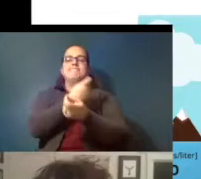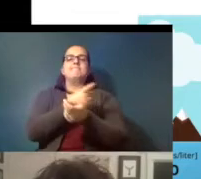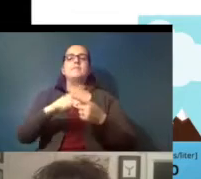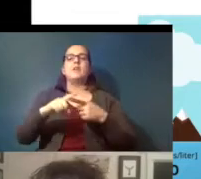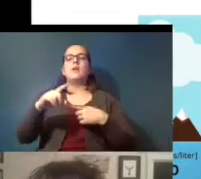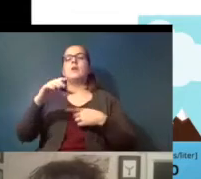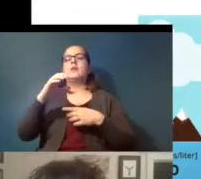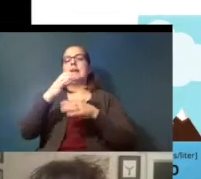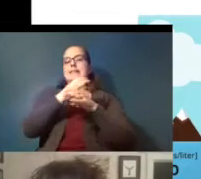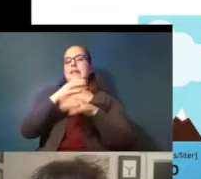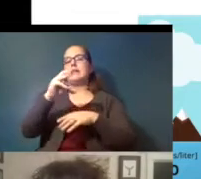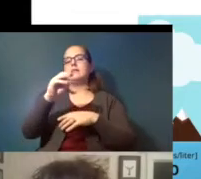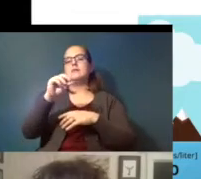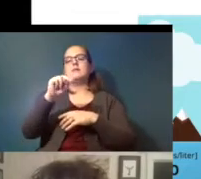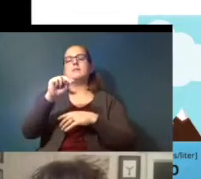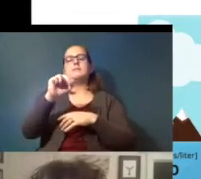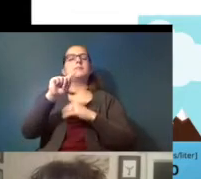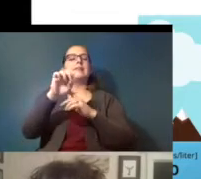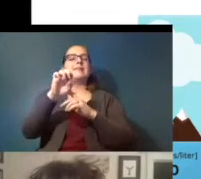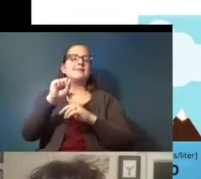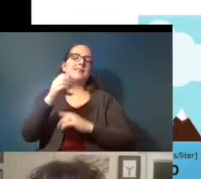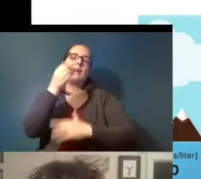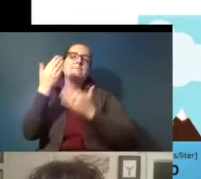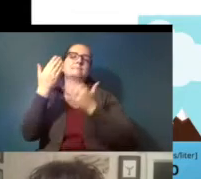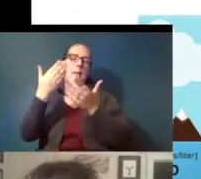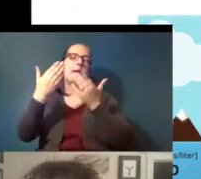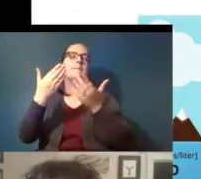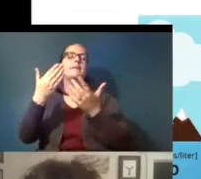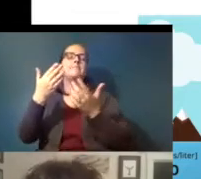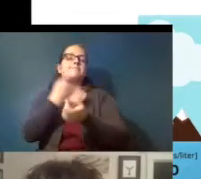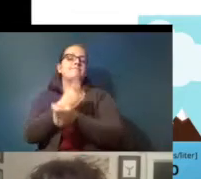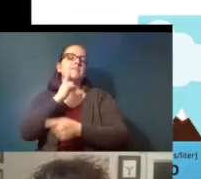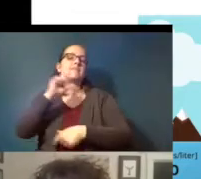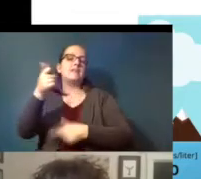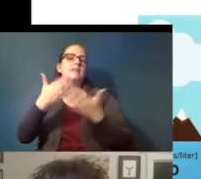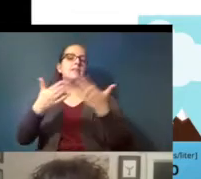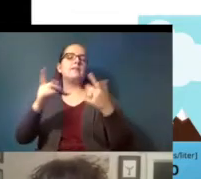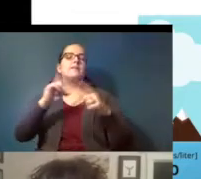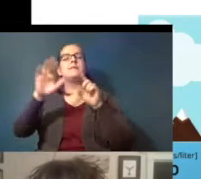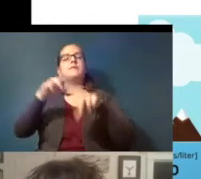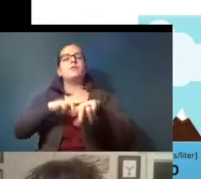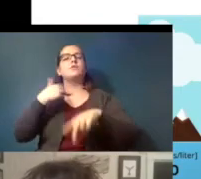toxic to other things as well but of course we're most worried about the salmon understandably